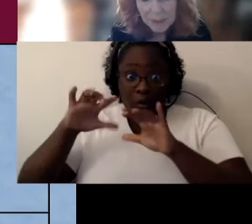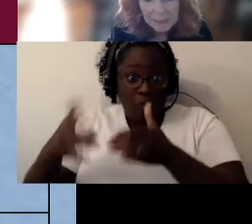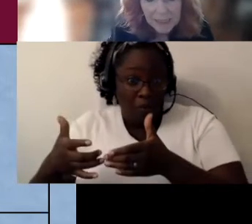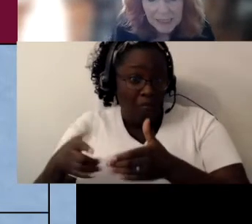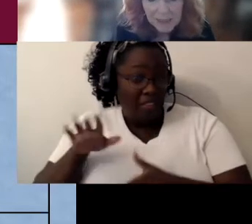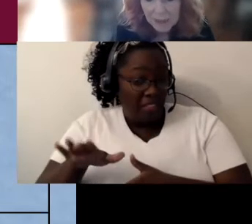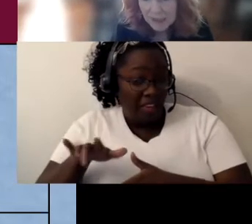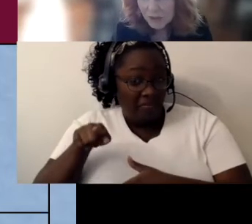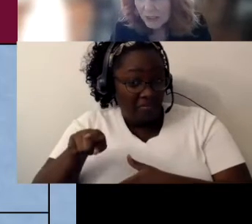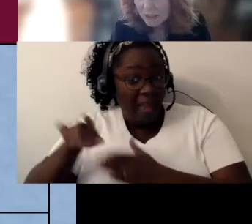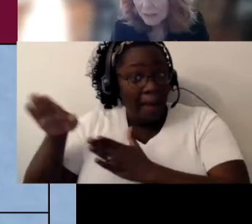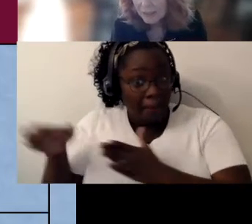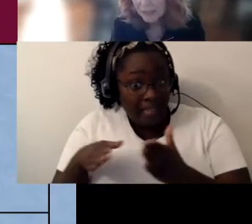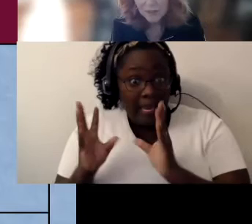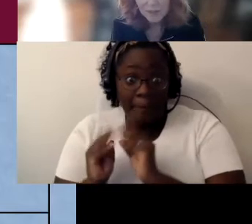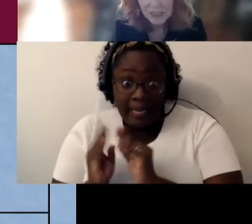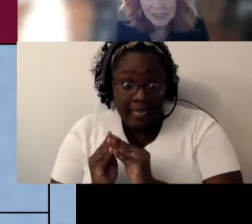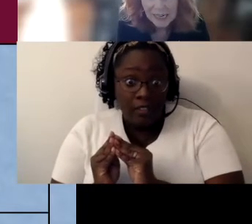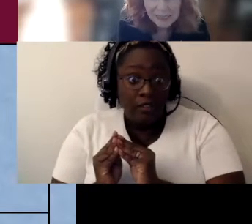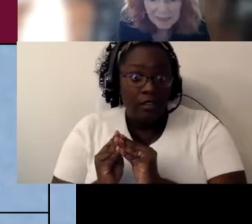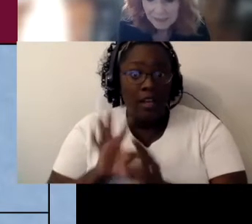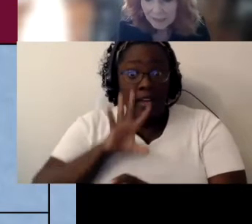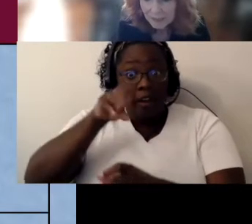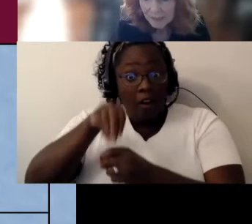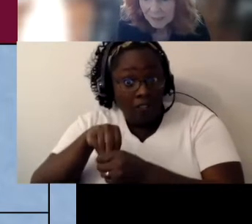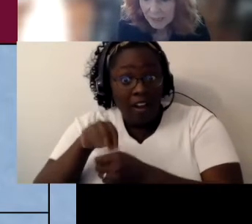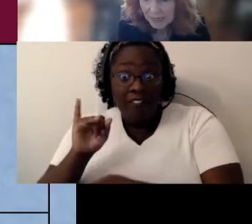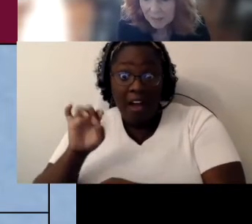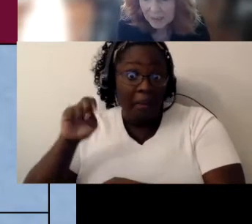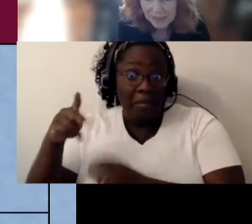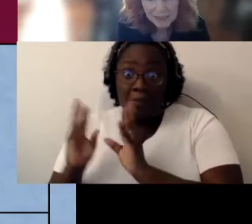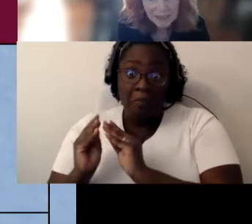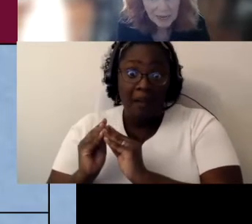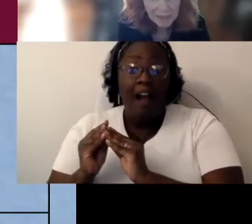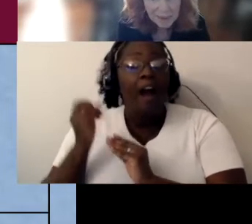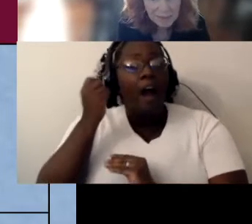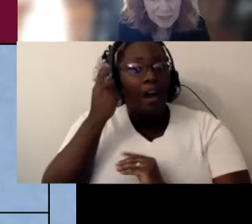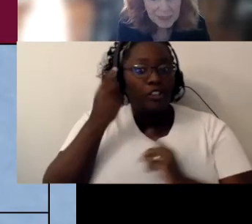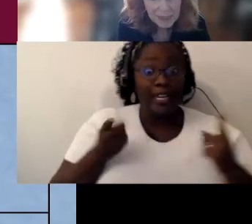But it’s critical that the intervener attend the planning meetings and the IEP meetings